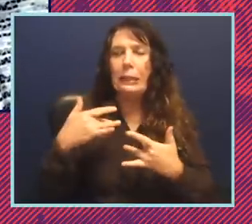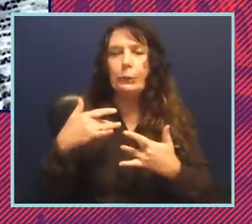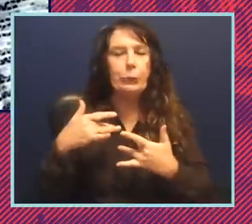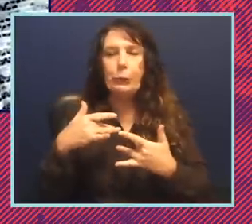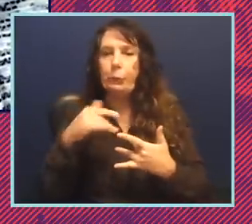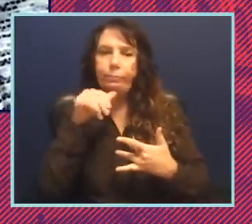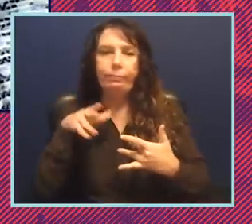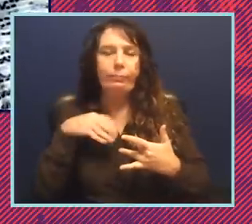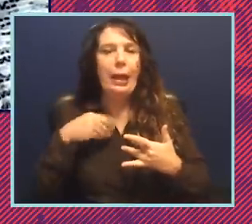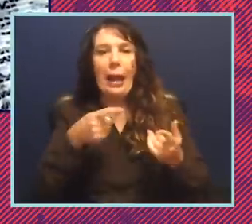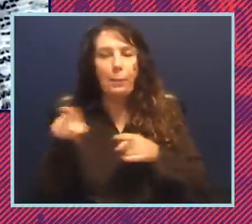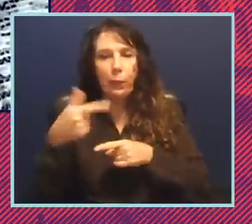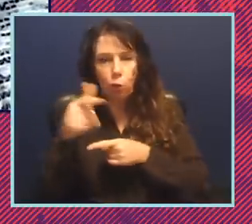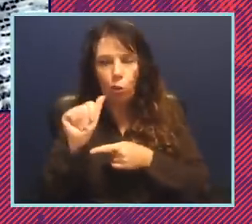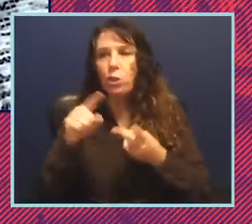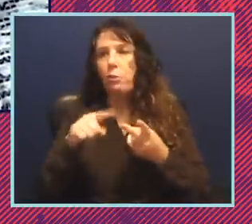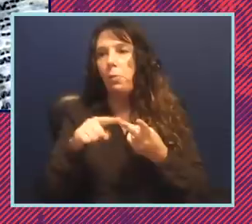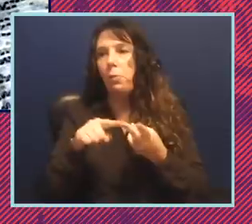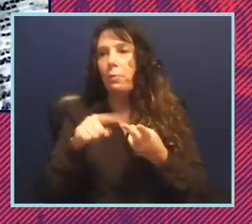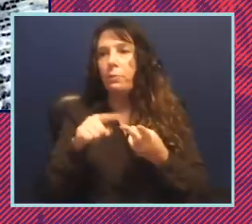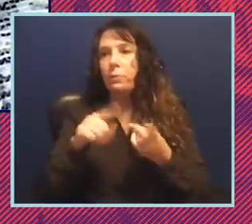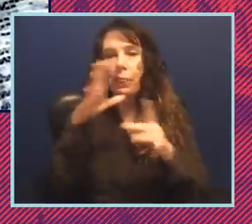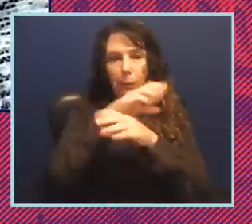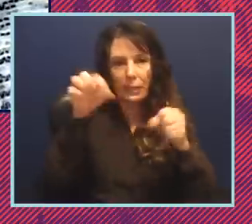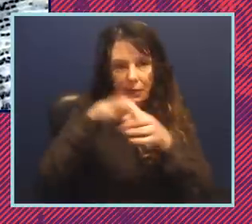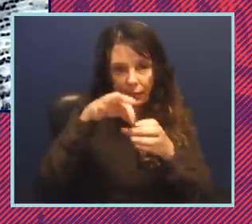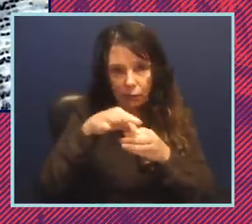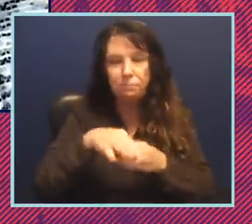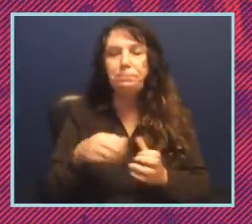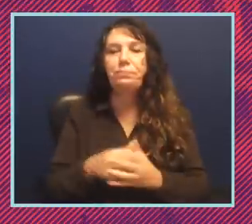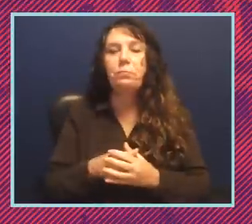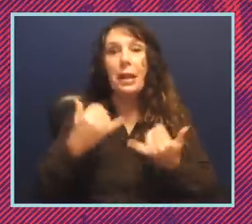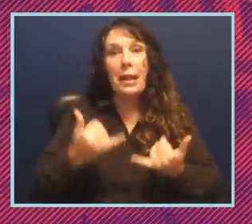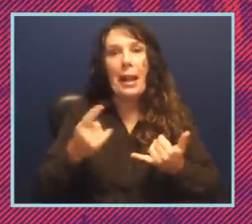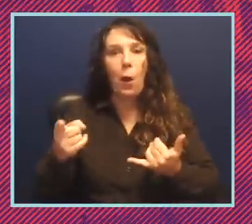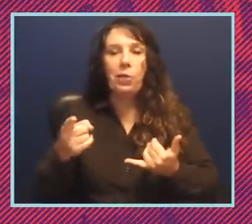played out in Georgia and what happened with the presidential election, they're now doubling down